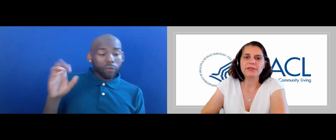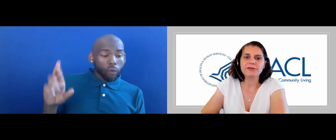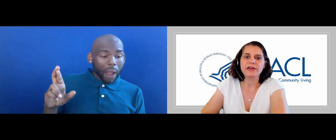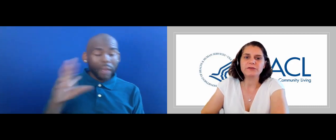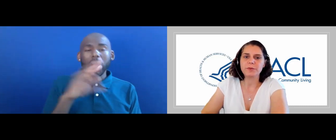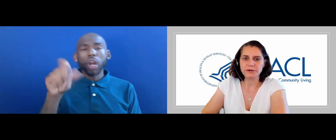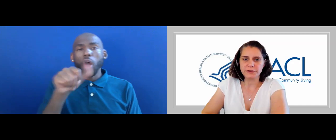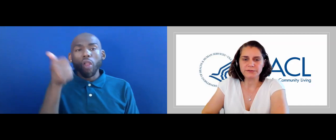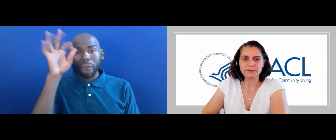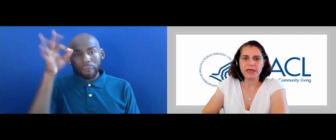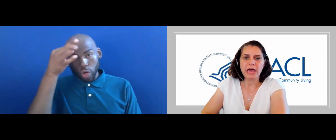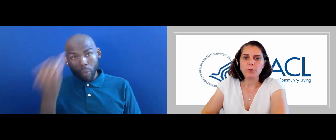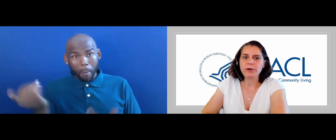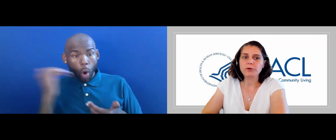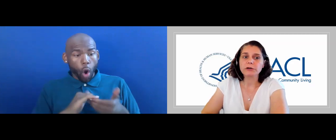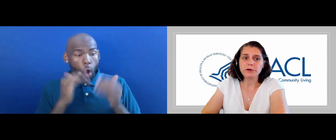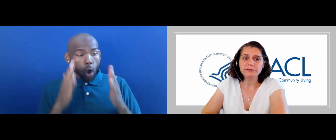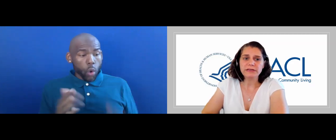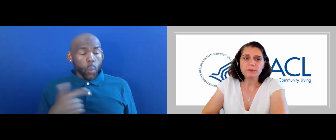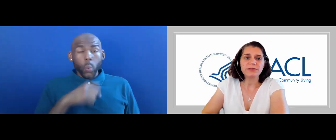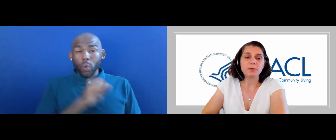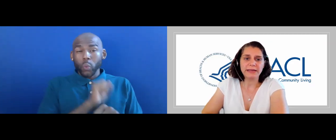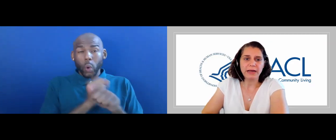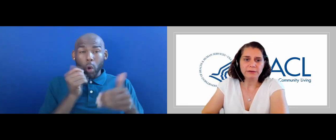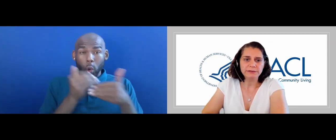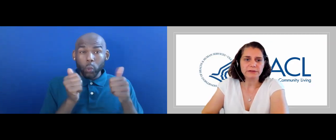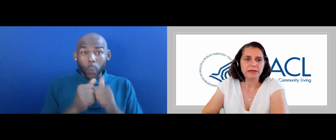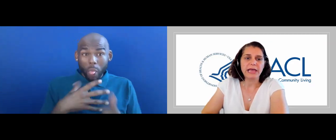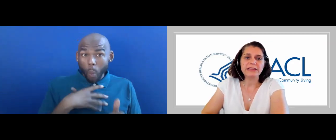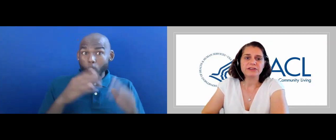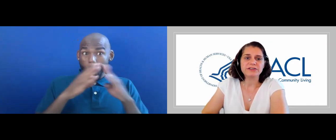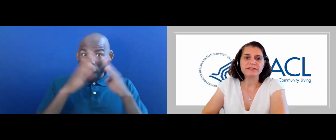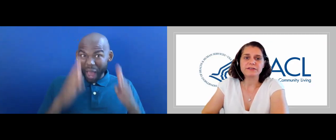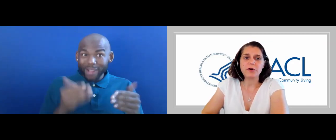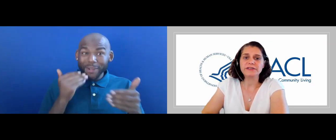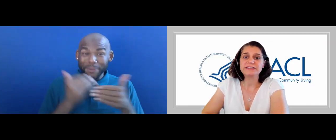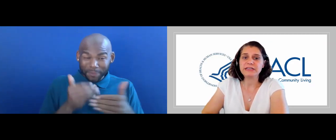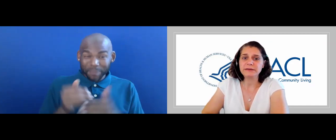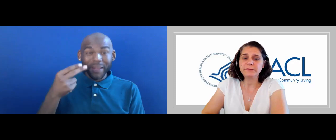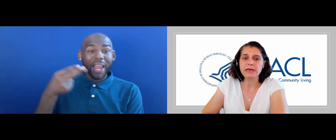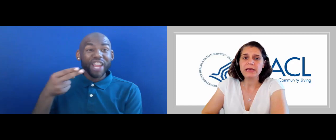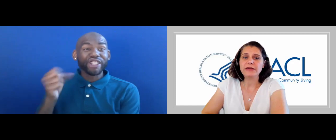FEDERAL PARTNERS, AND WE HAVE WORKED CLOSELY WITH THE WHITE HOUSE, HHS COVID TEAM AND